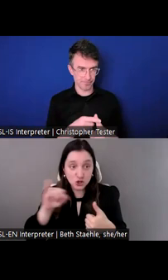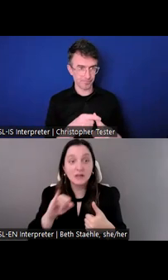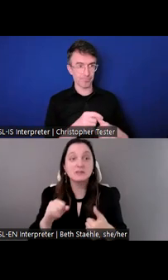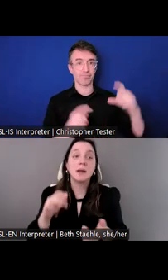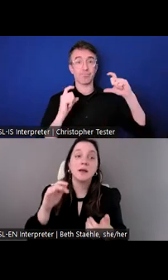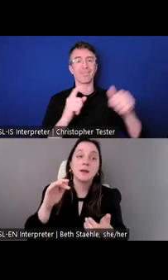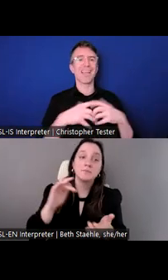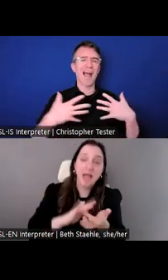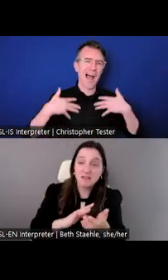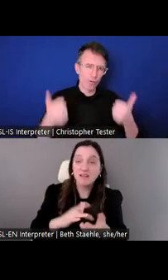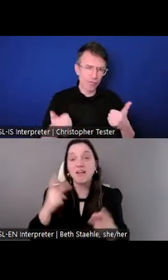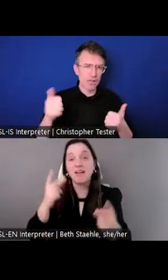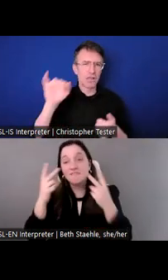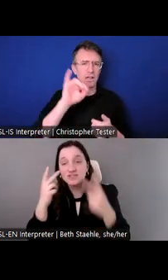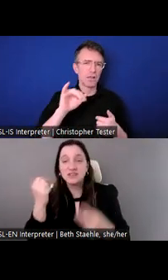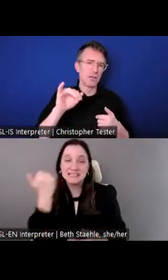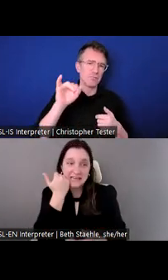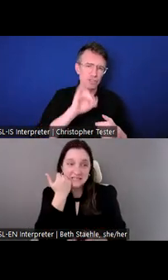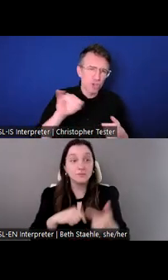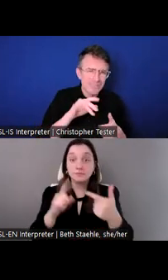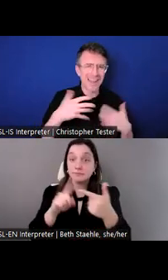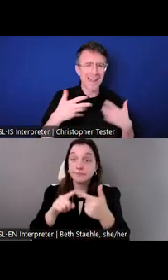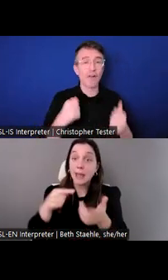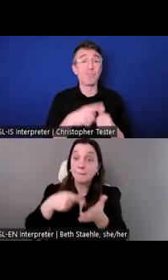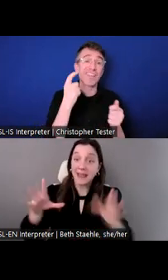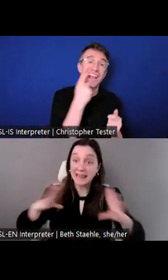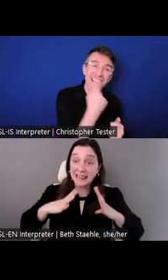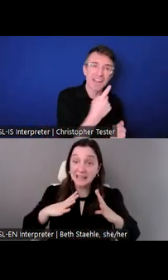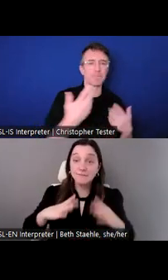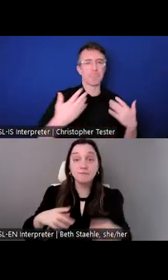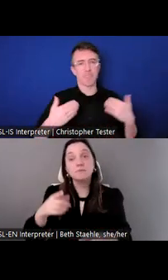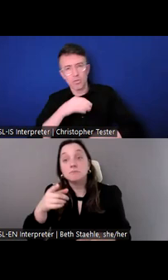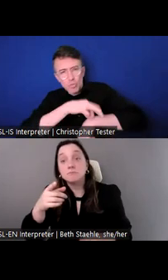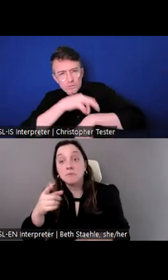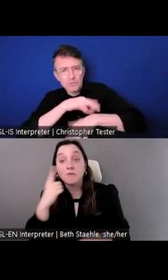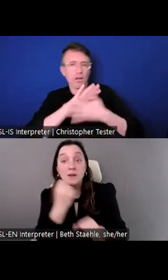We have plenty of paid leave, including safety and wellness, where we, of course, when we